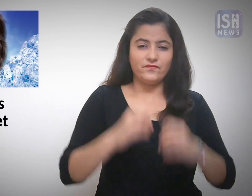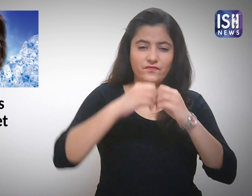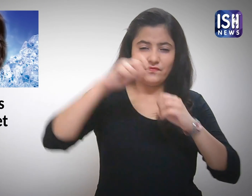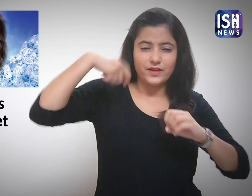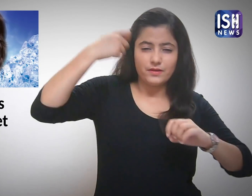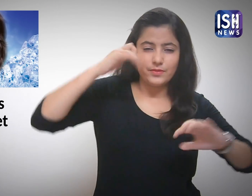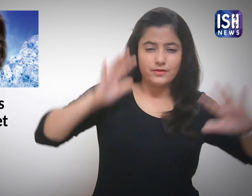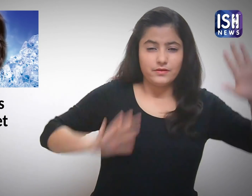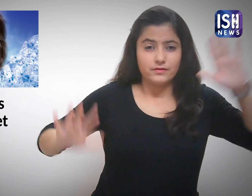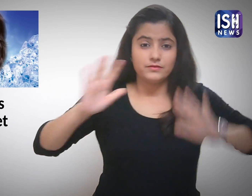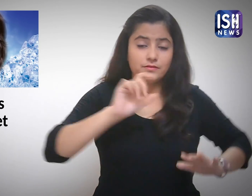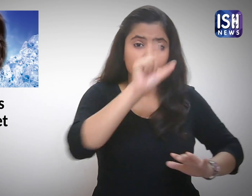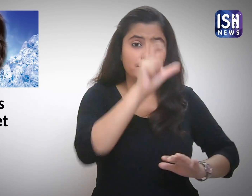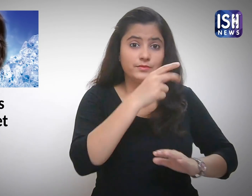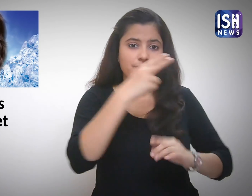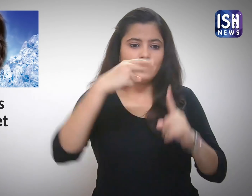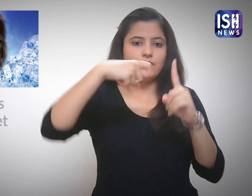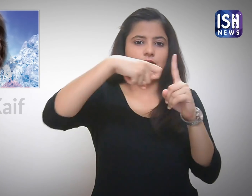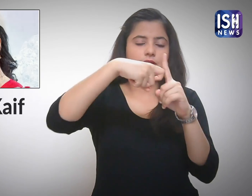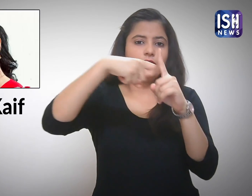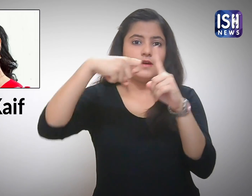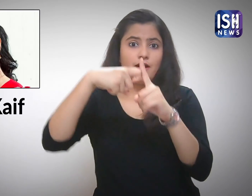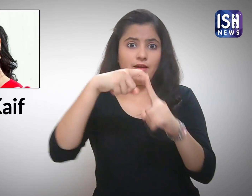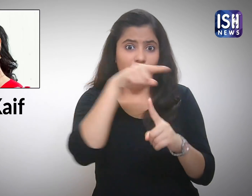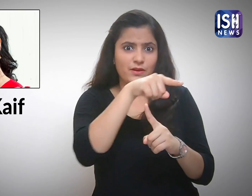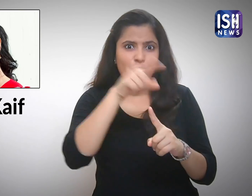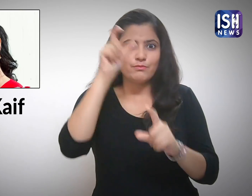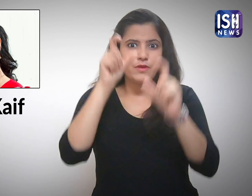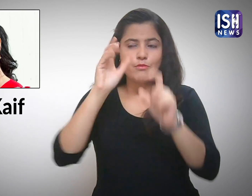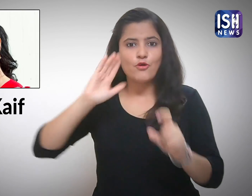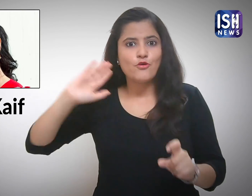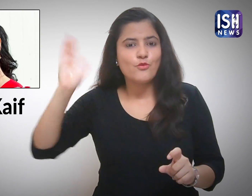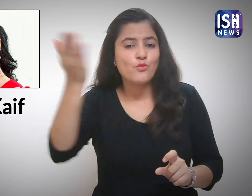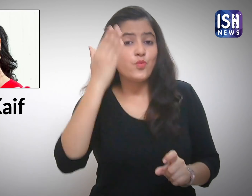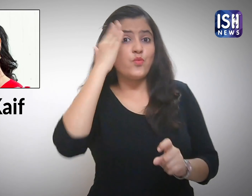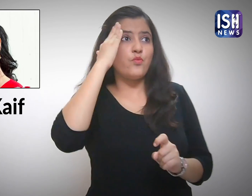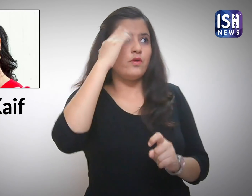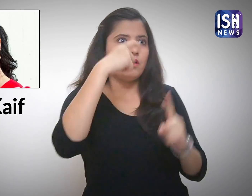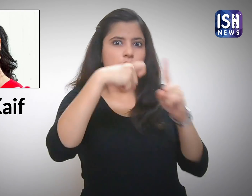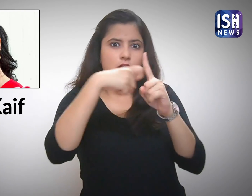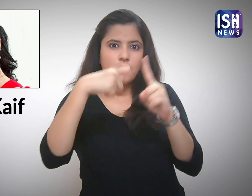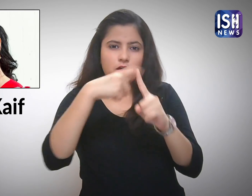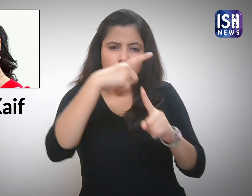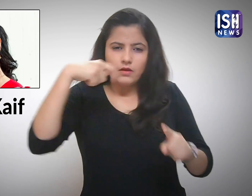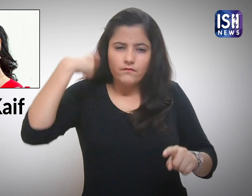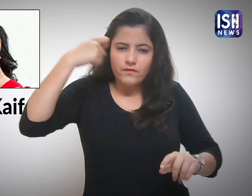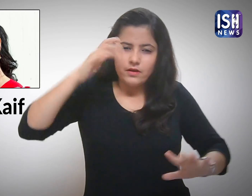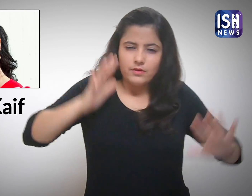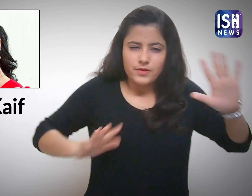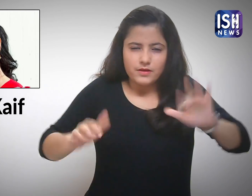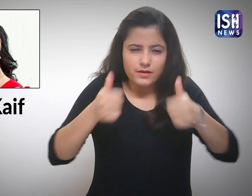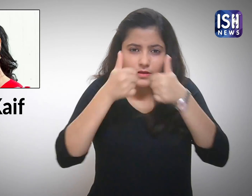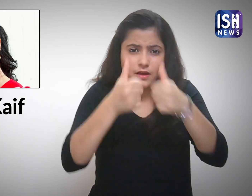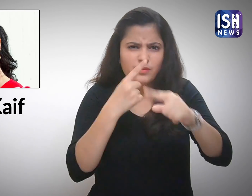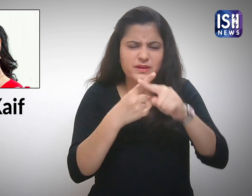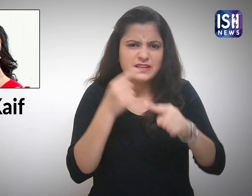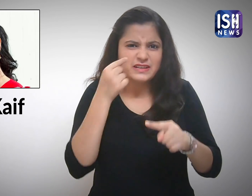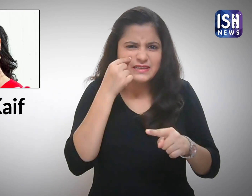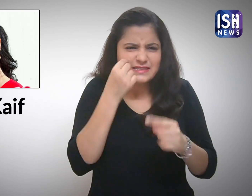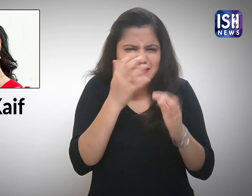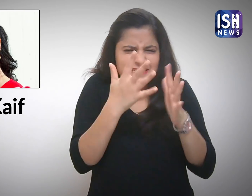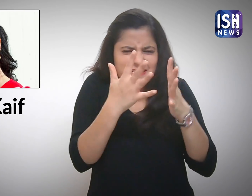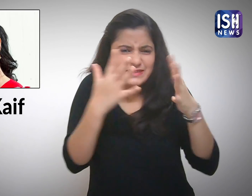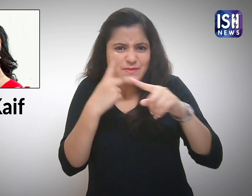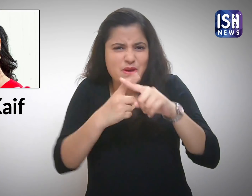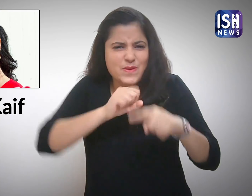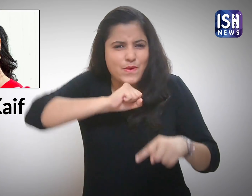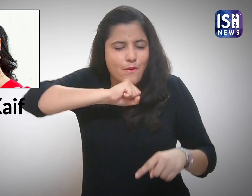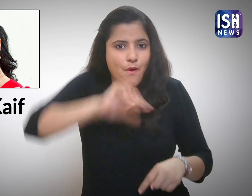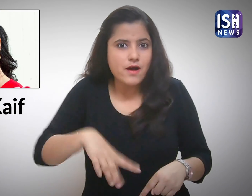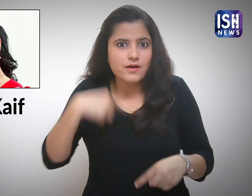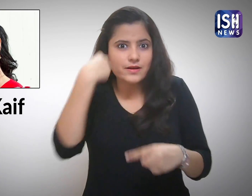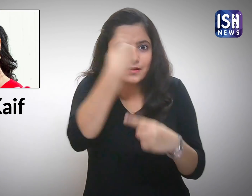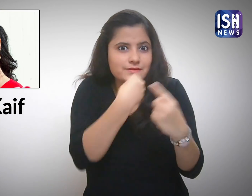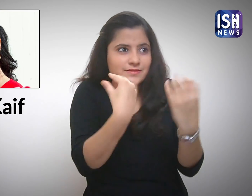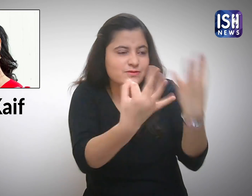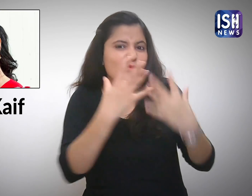Katrina Kaif is well known actress. She has superb glowing skin and is very beautiful.